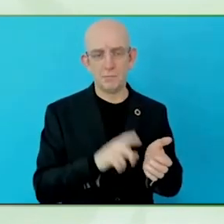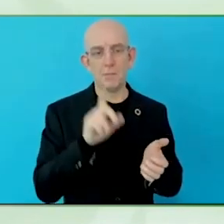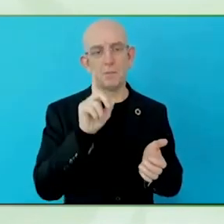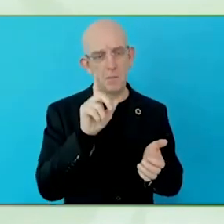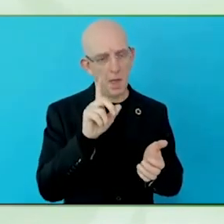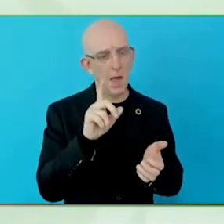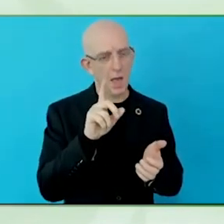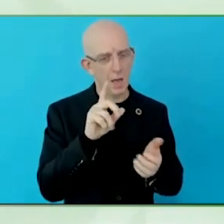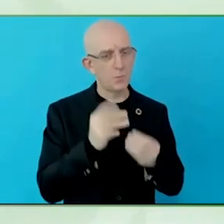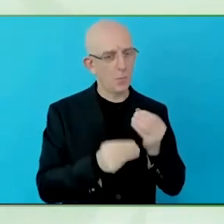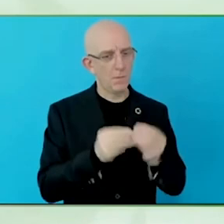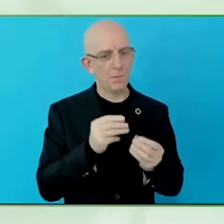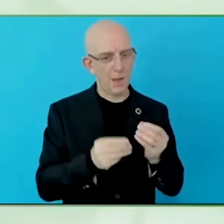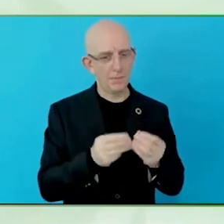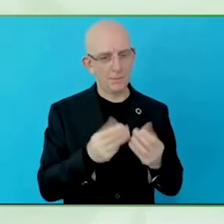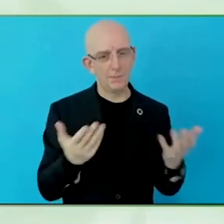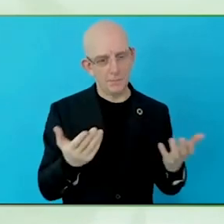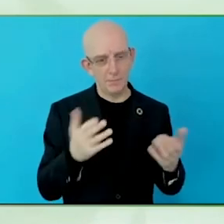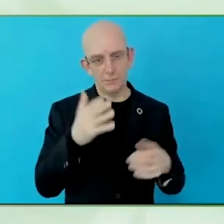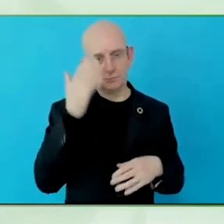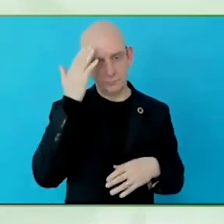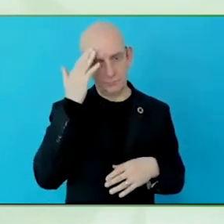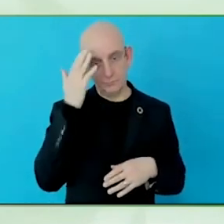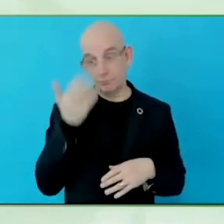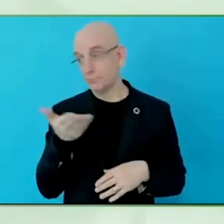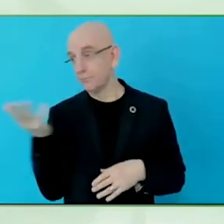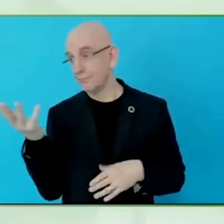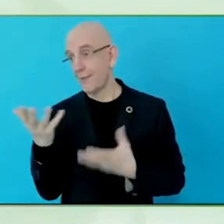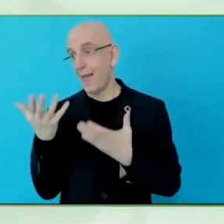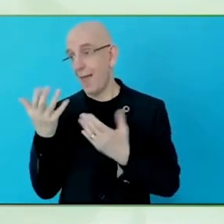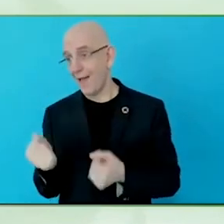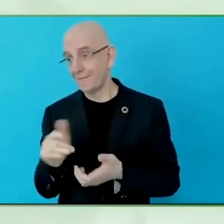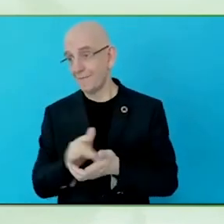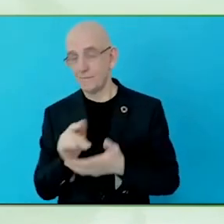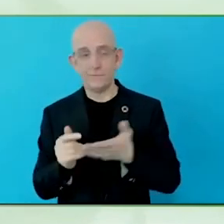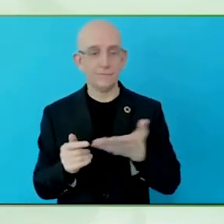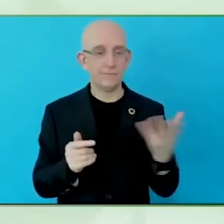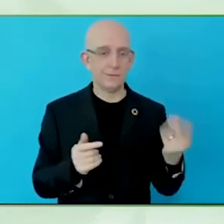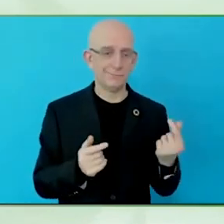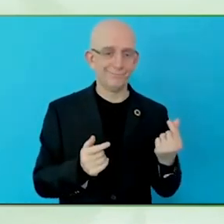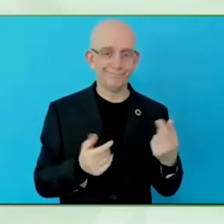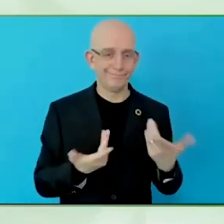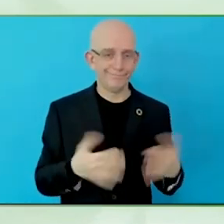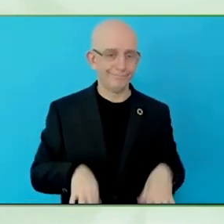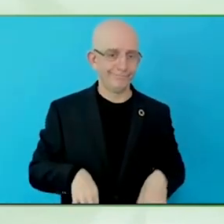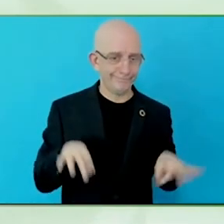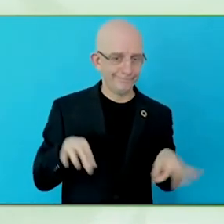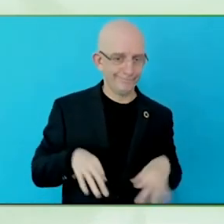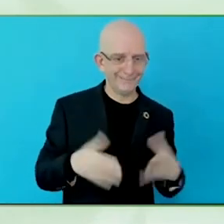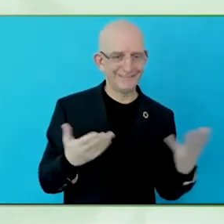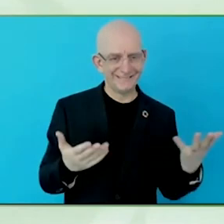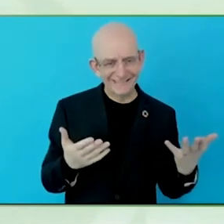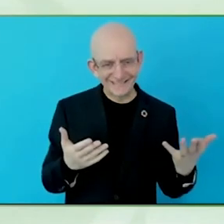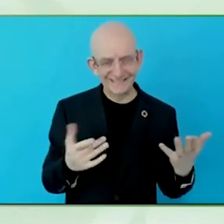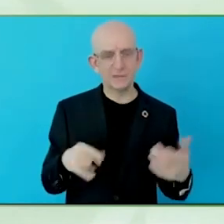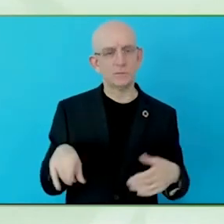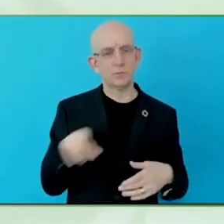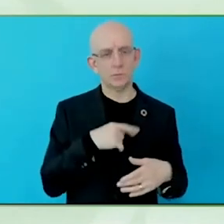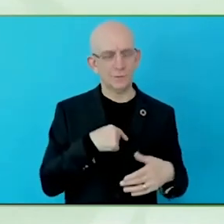risk to exclude certain groups. And one of my concerns personally when I look at the data in the